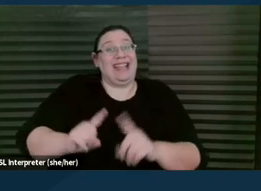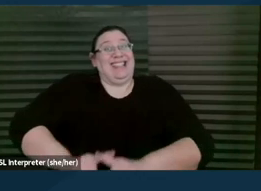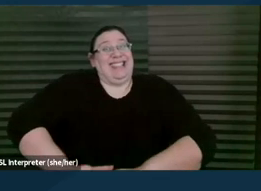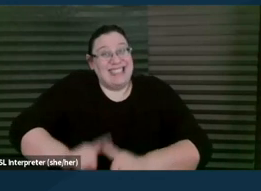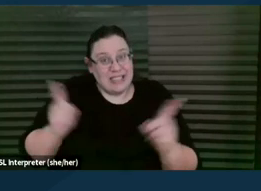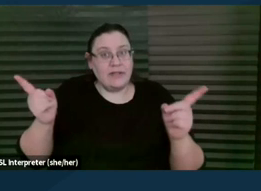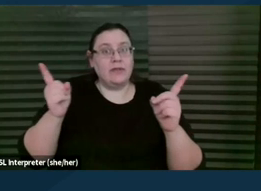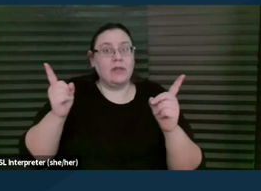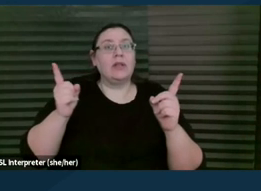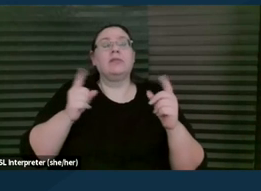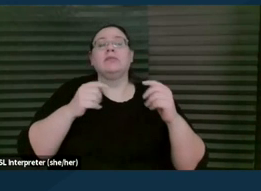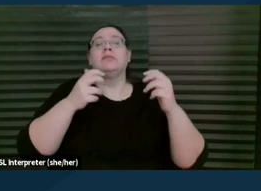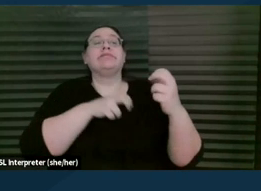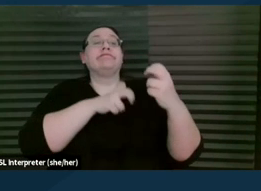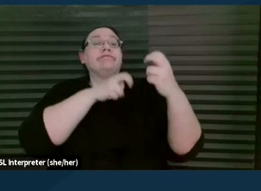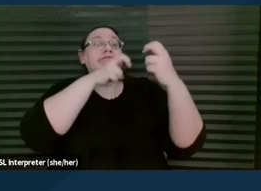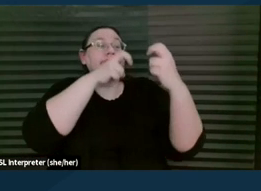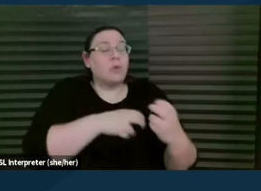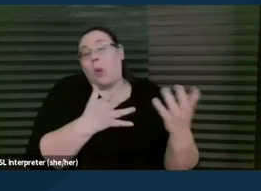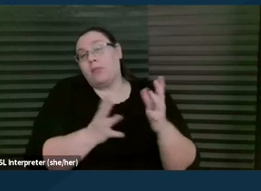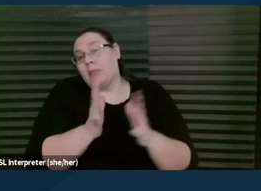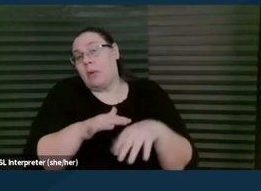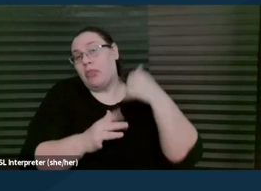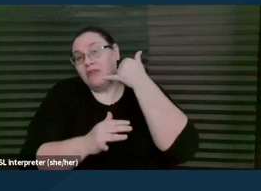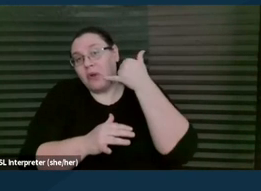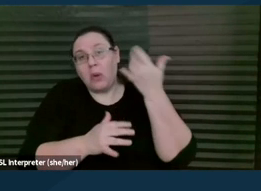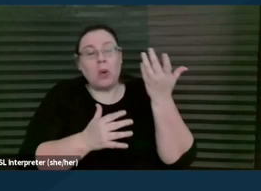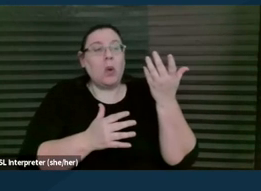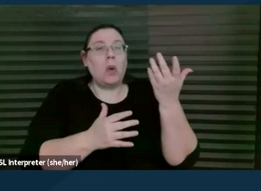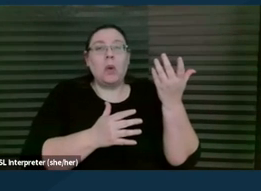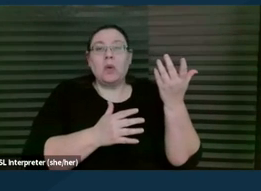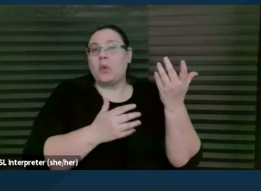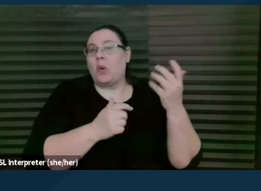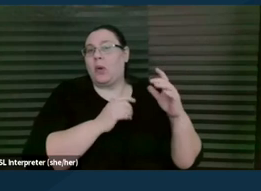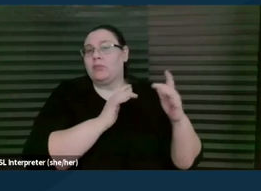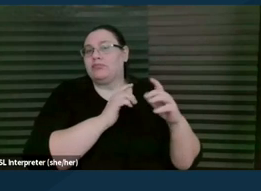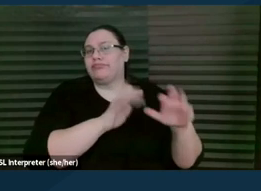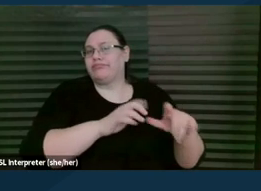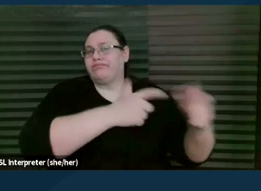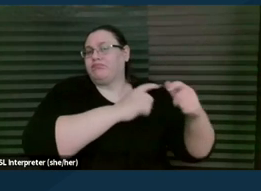with a parent or even over the telephone or back and forth online where you're saying, you know,